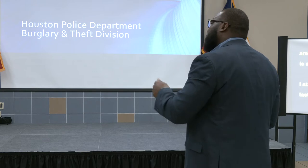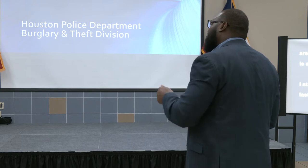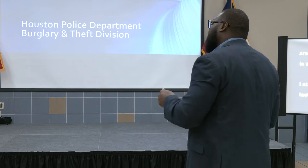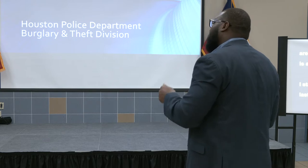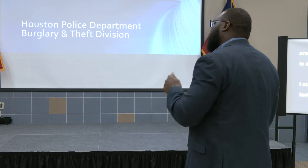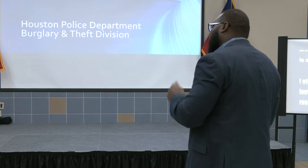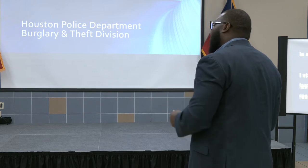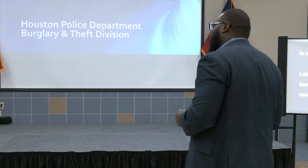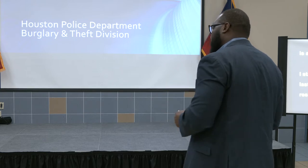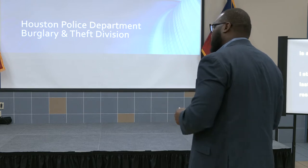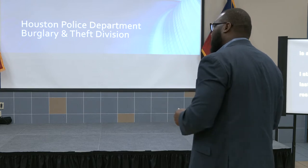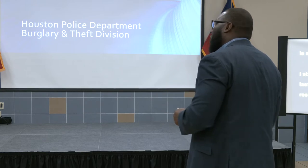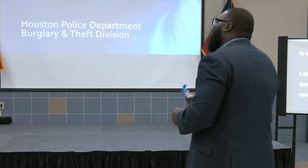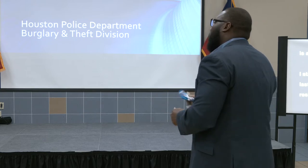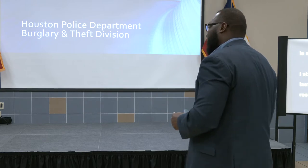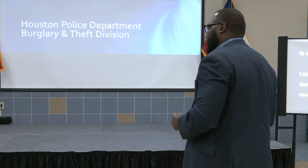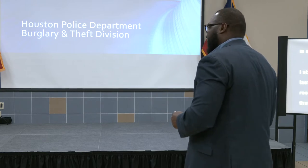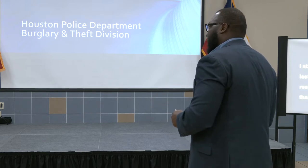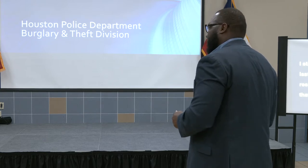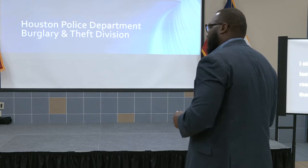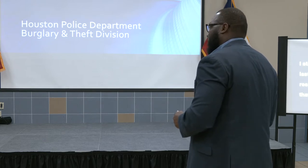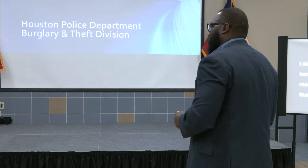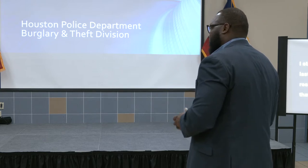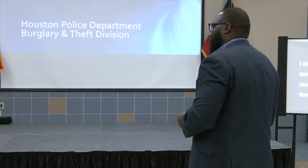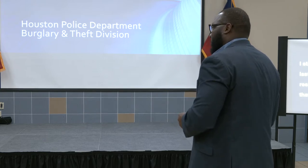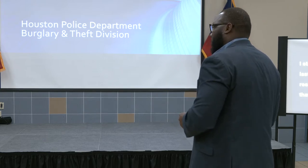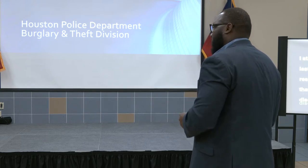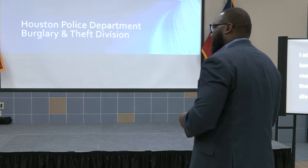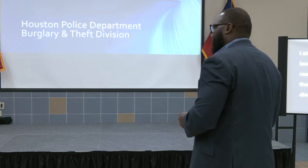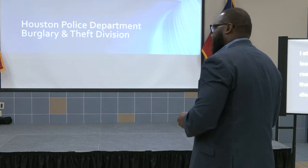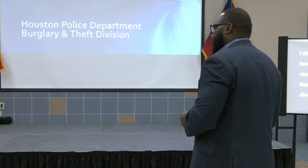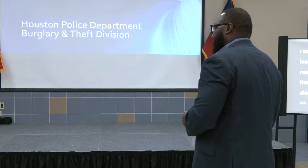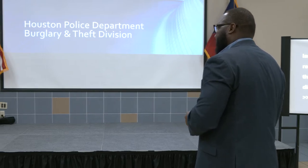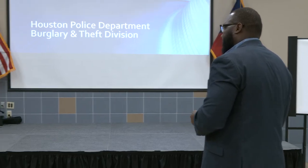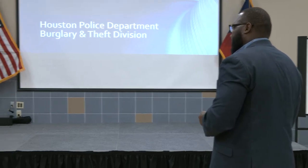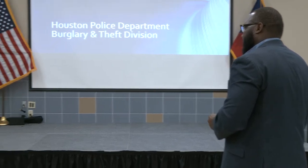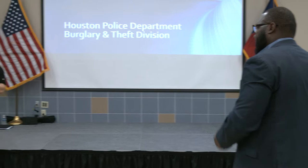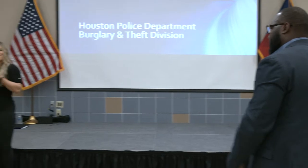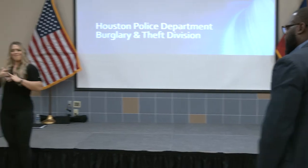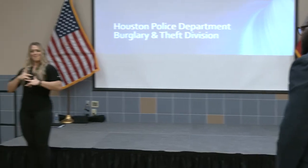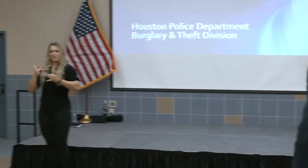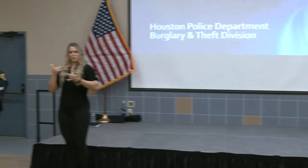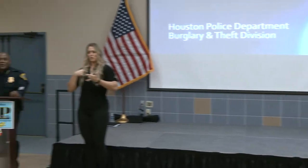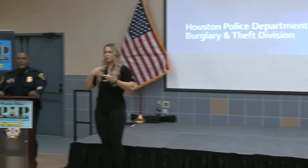sure that you're responding to what we discussed. >> Chief Finner: Okay. That's fair. I want to